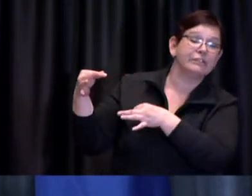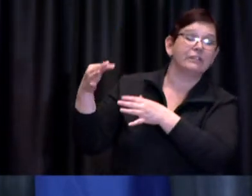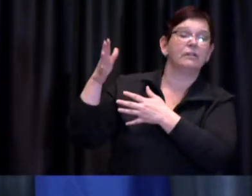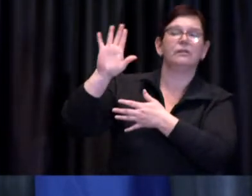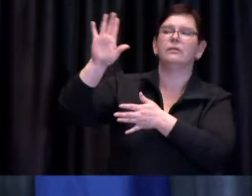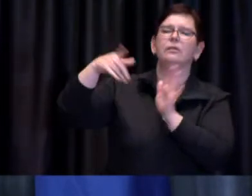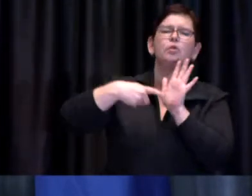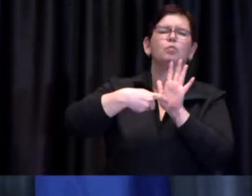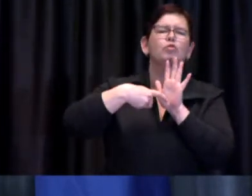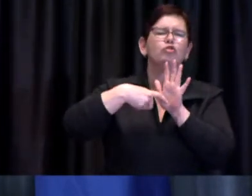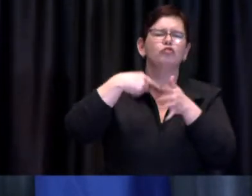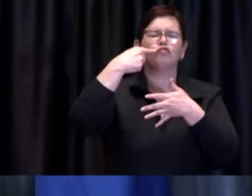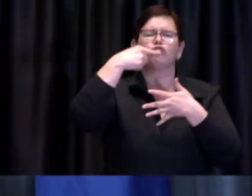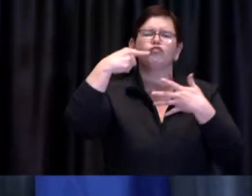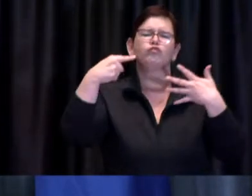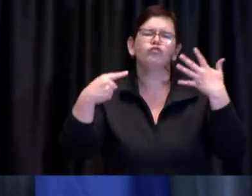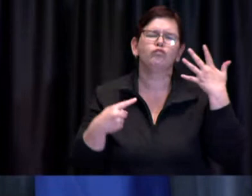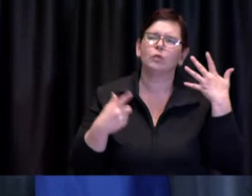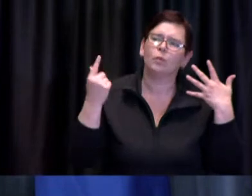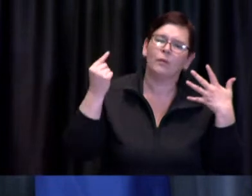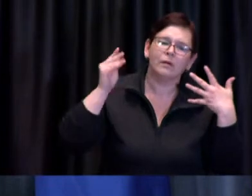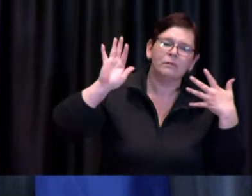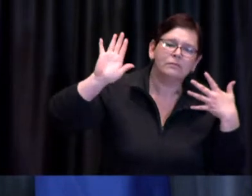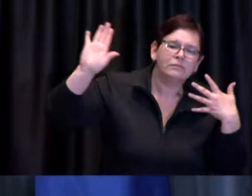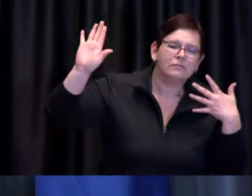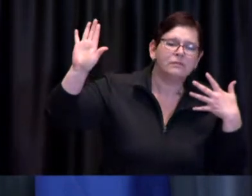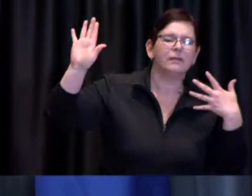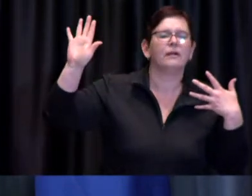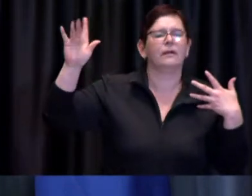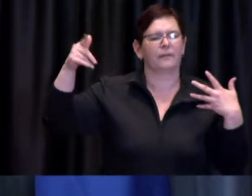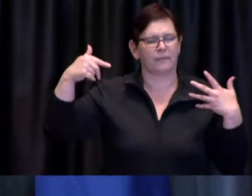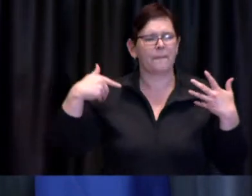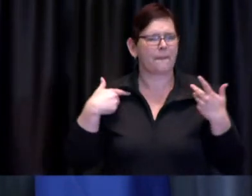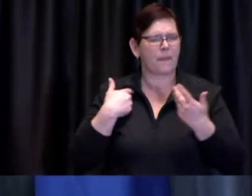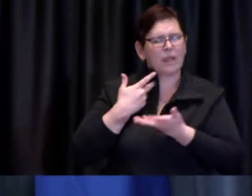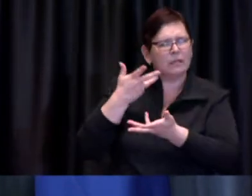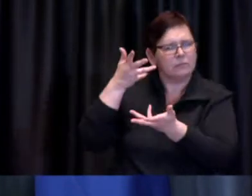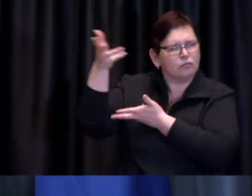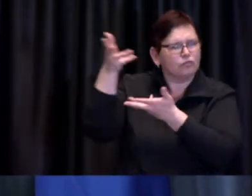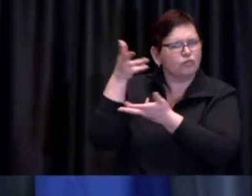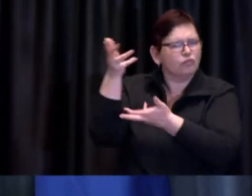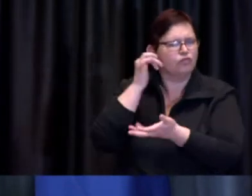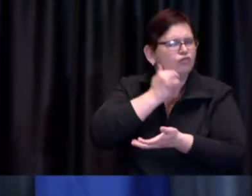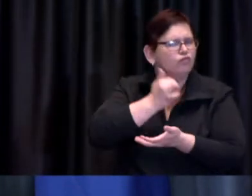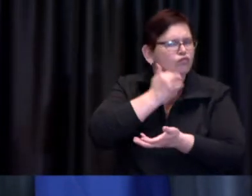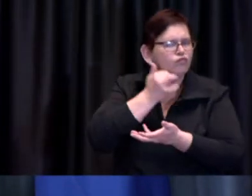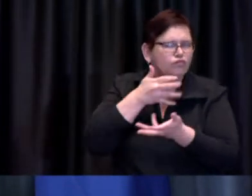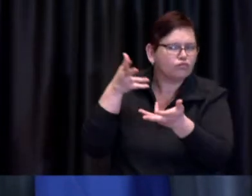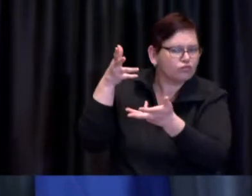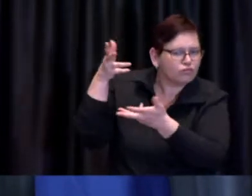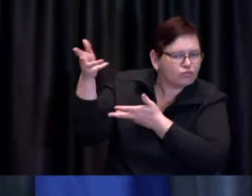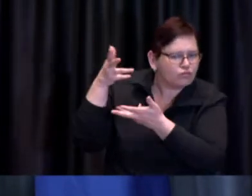that we are having conversations all the time with our provincial counterparts on the COVID-19